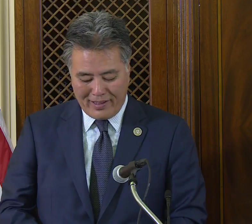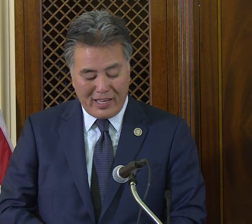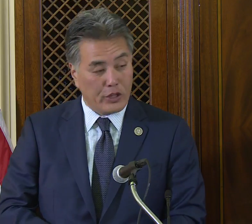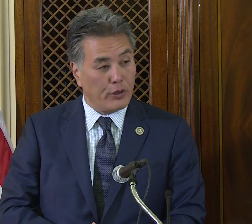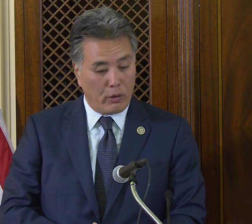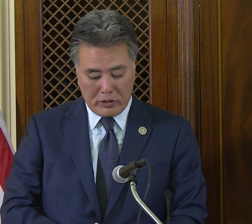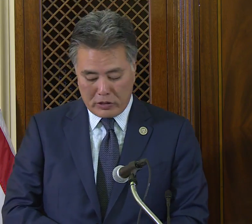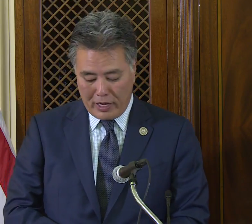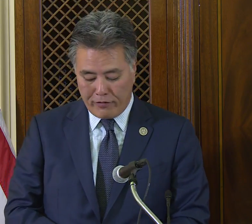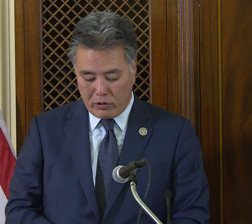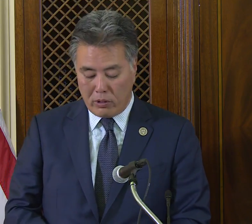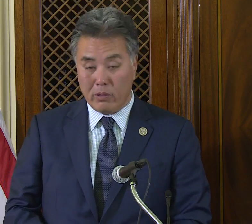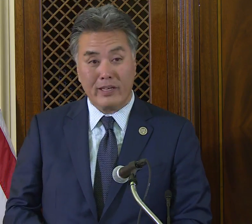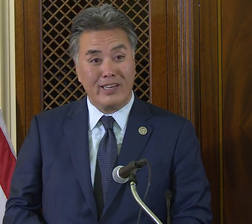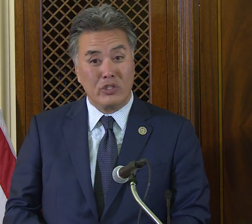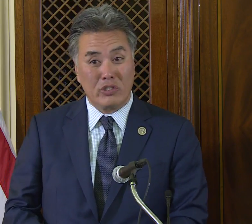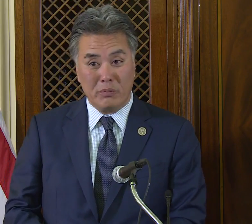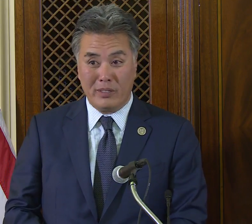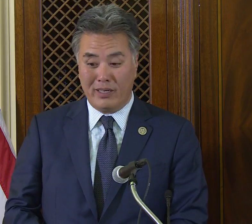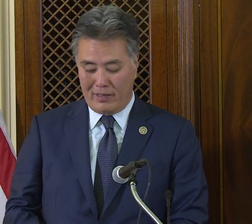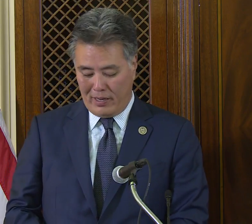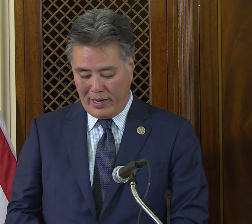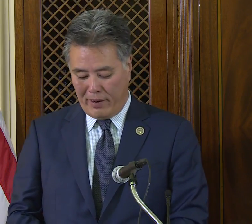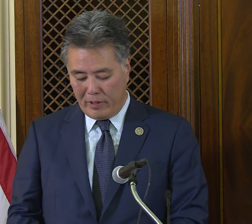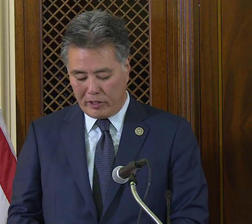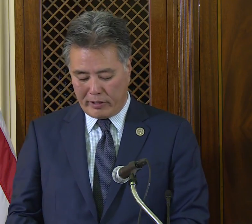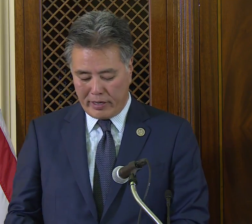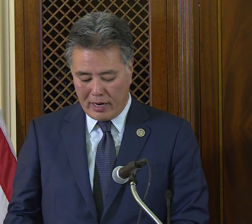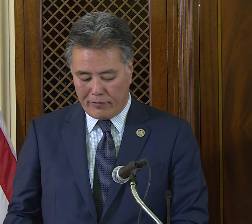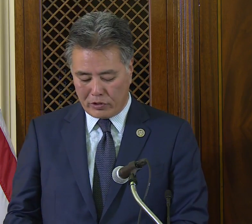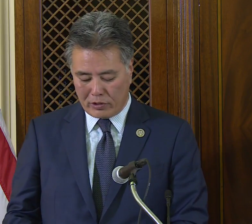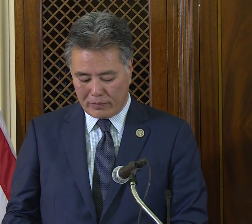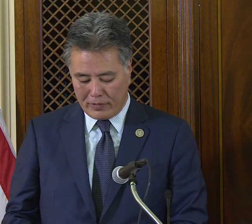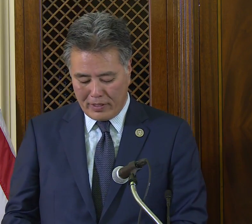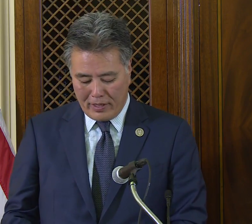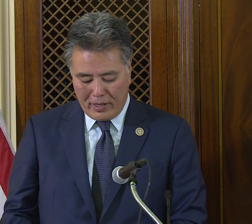Keith Nolan's life goal is to be a military officer.